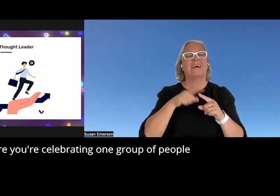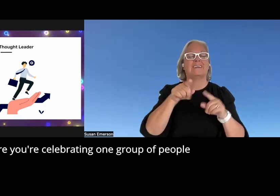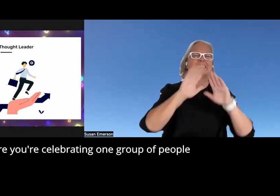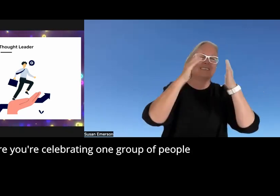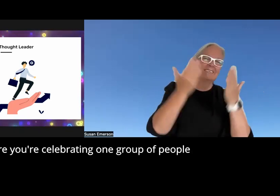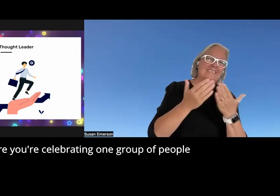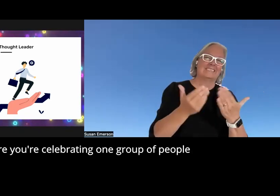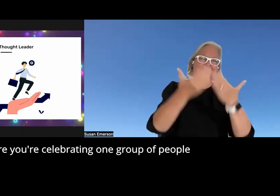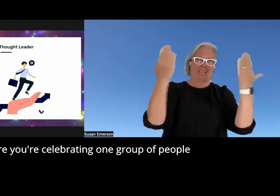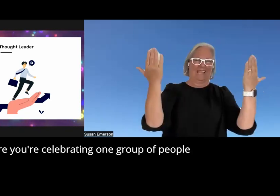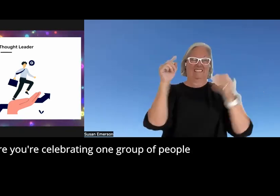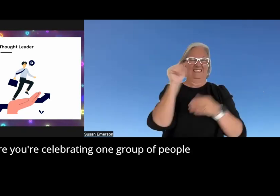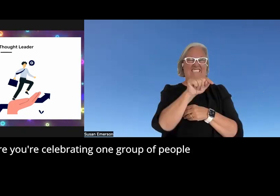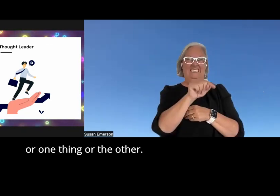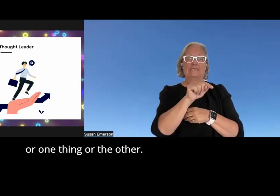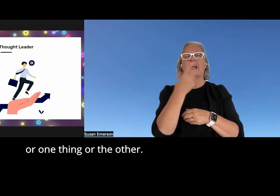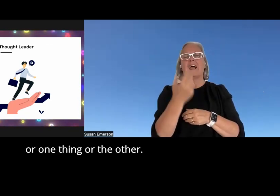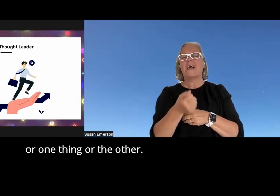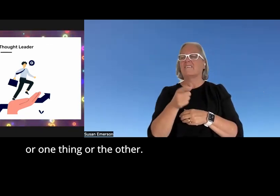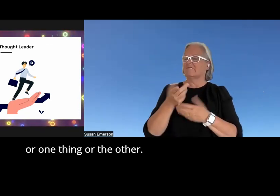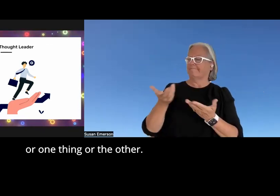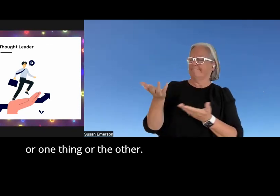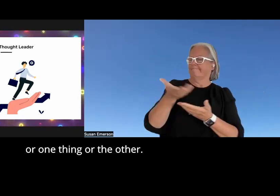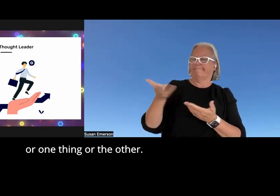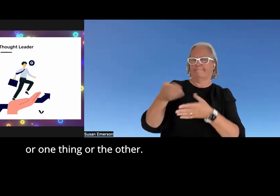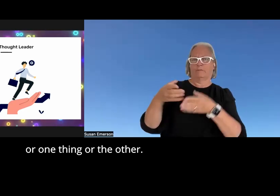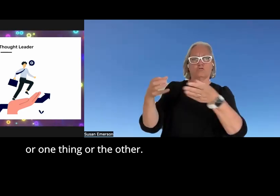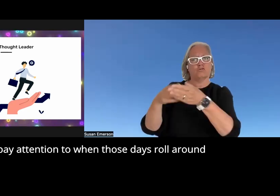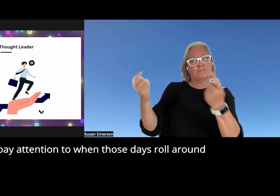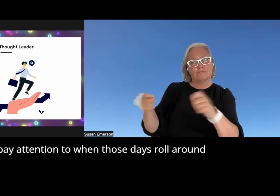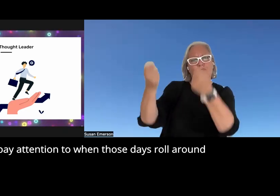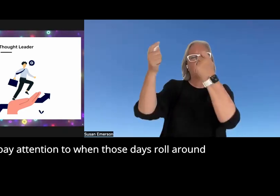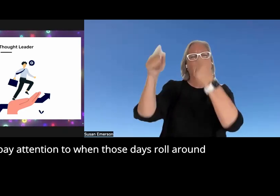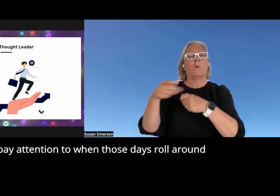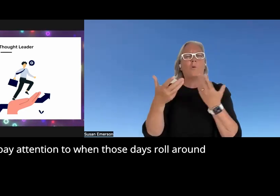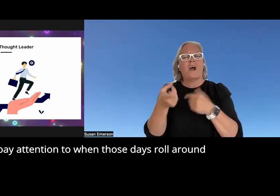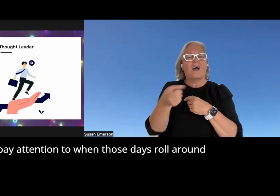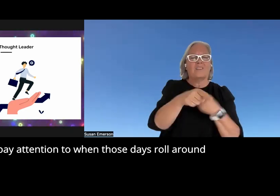where you're celebrating one group of people or one thing or the other and so make pay attention